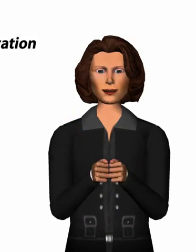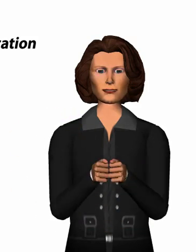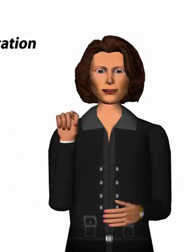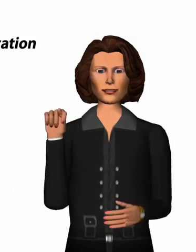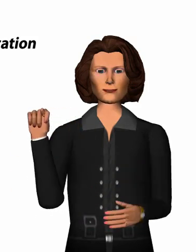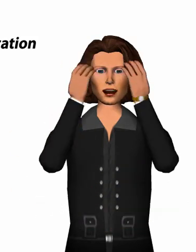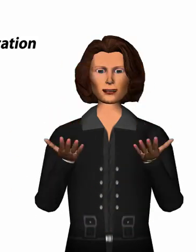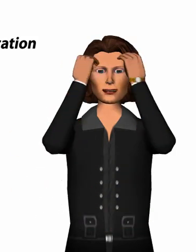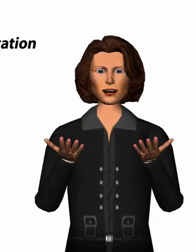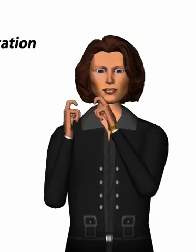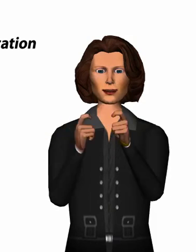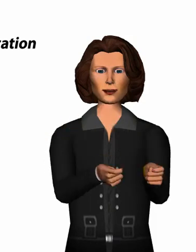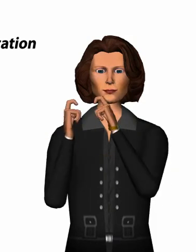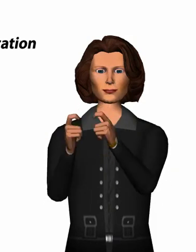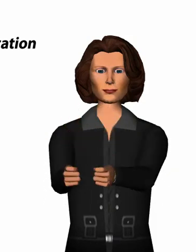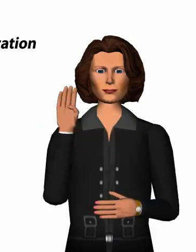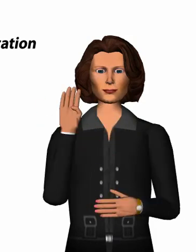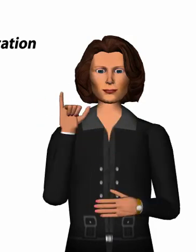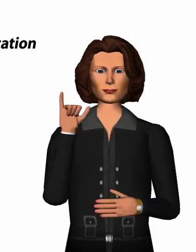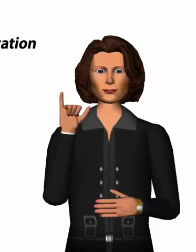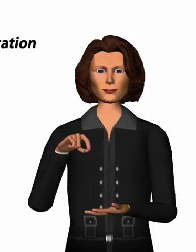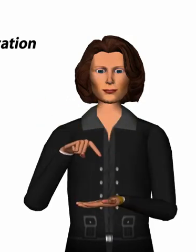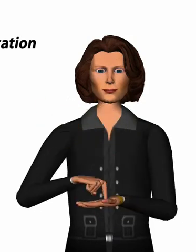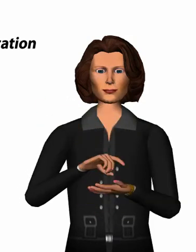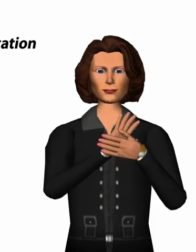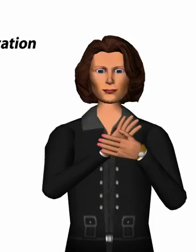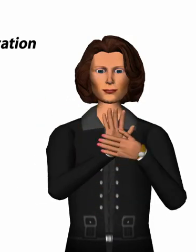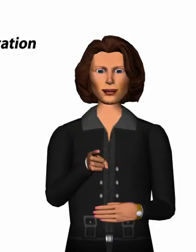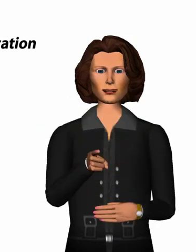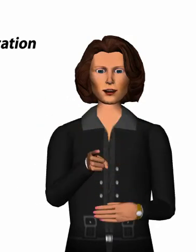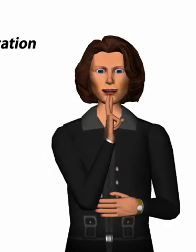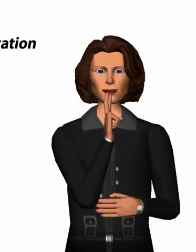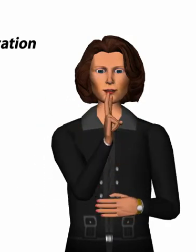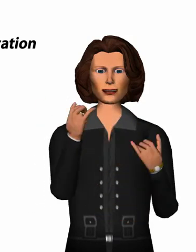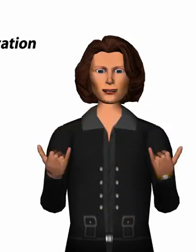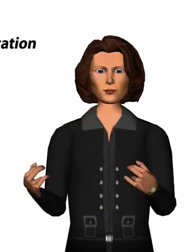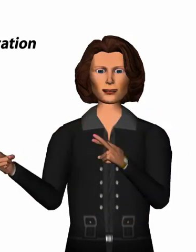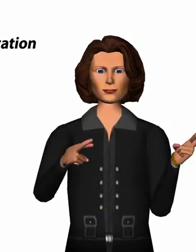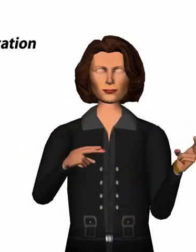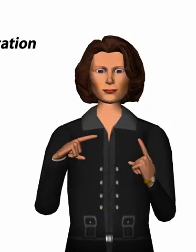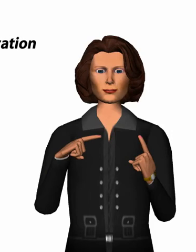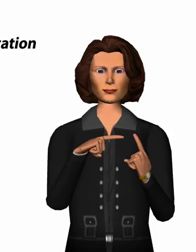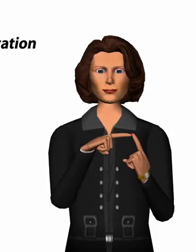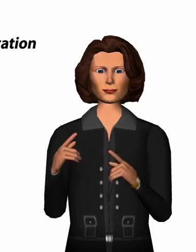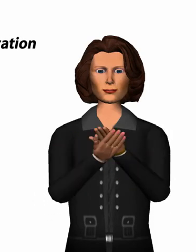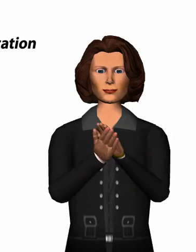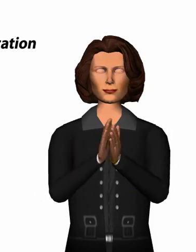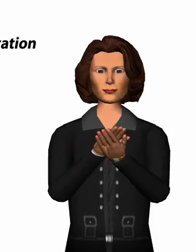With the information provided by this video you are now ready to get started